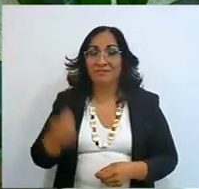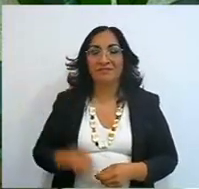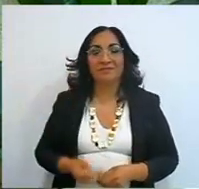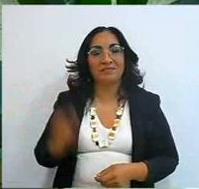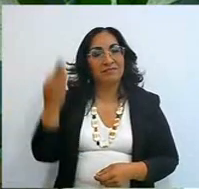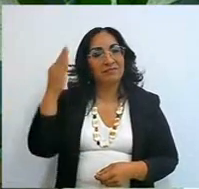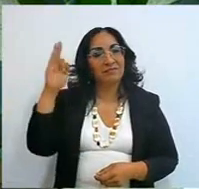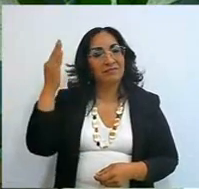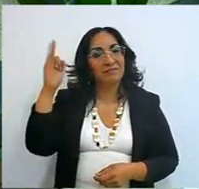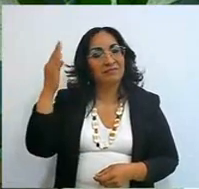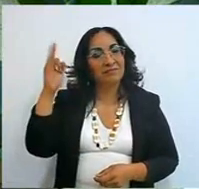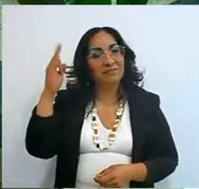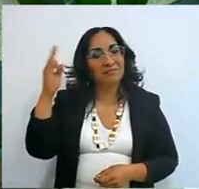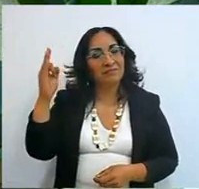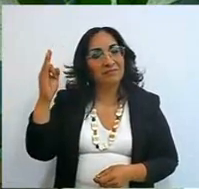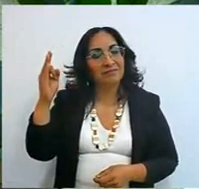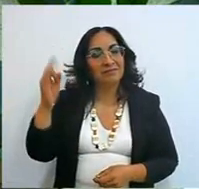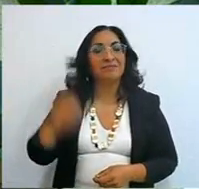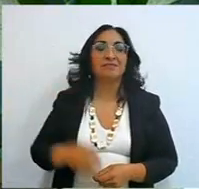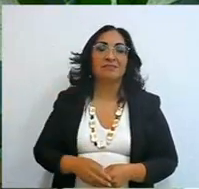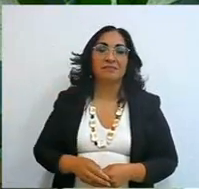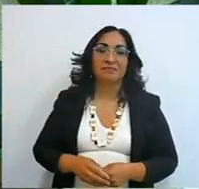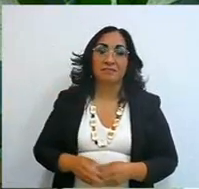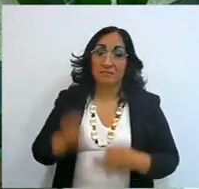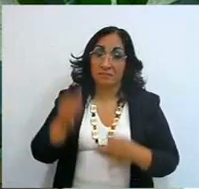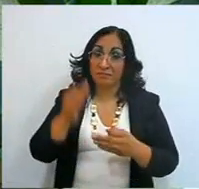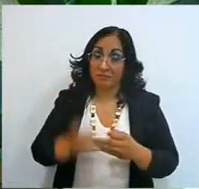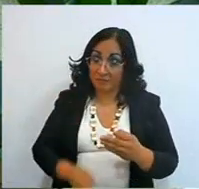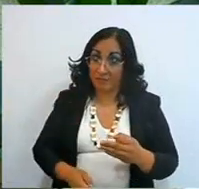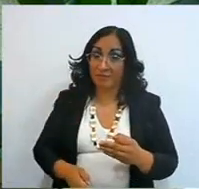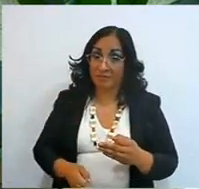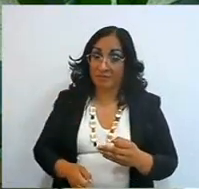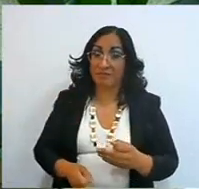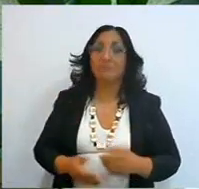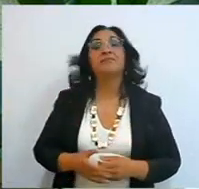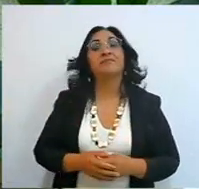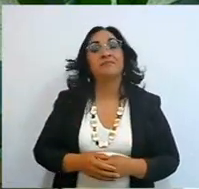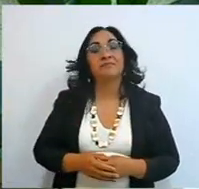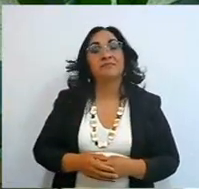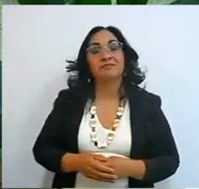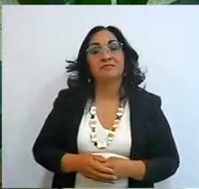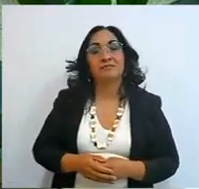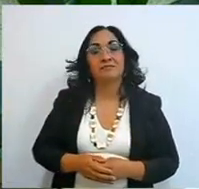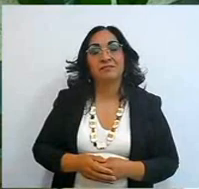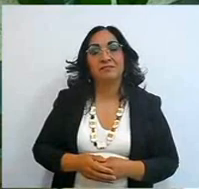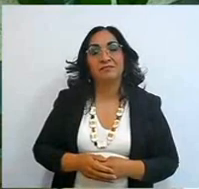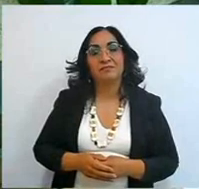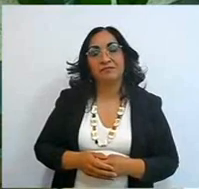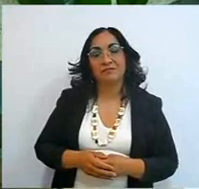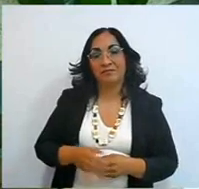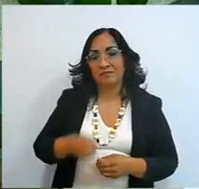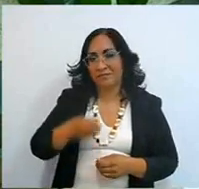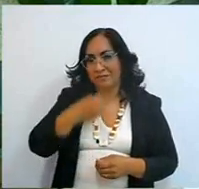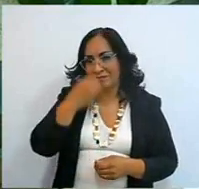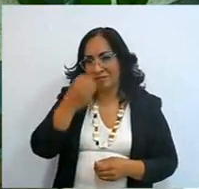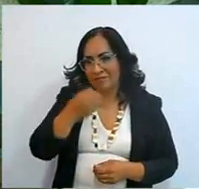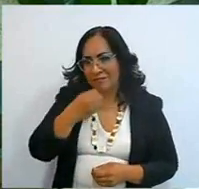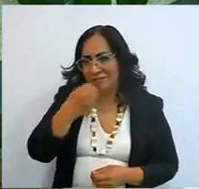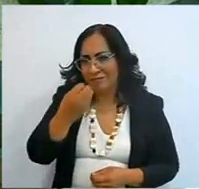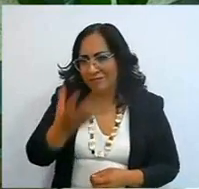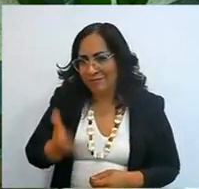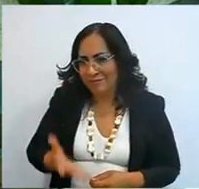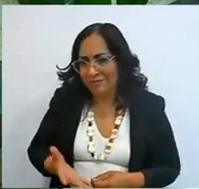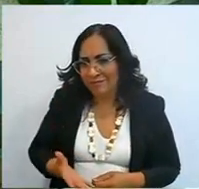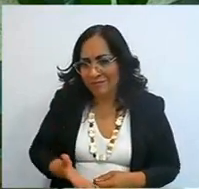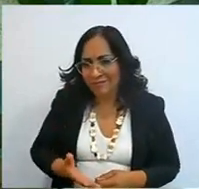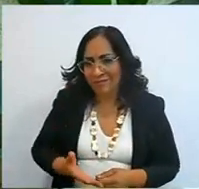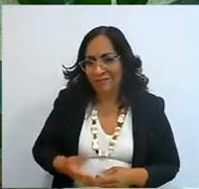Iolany at the end, by divine inspiration, just like that, began to give a blessing,